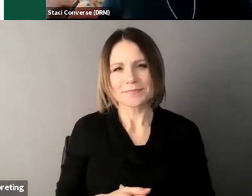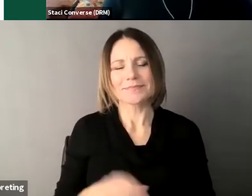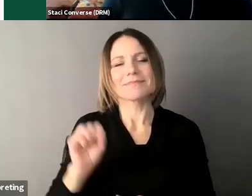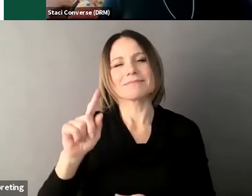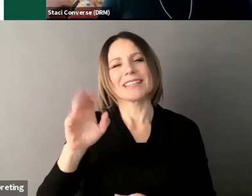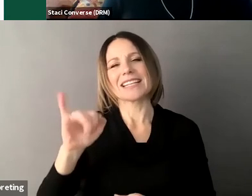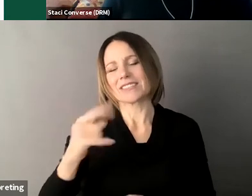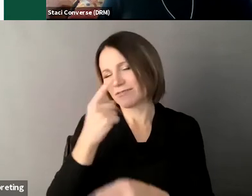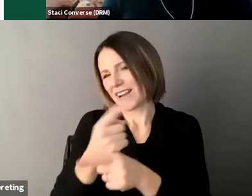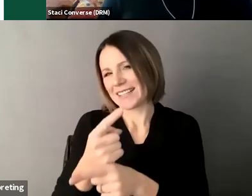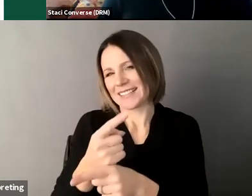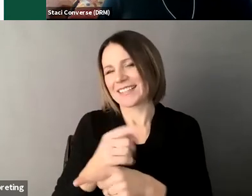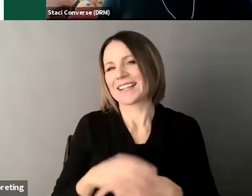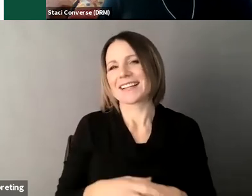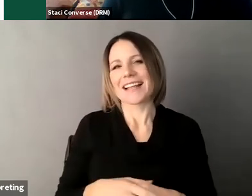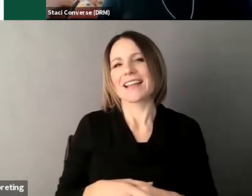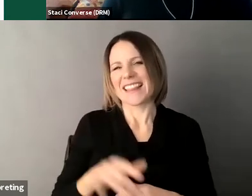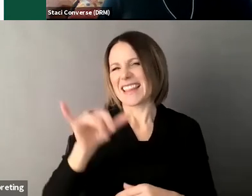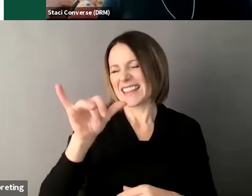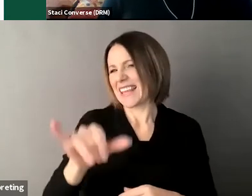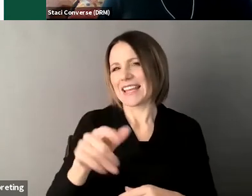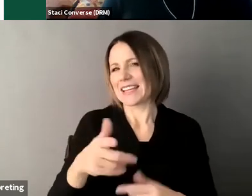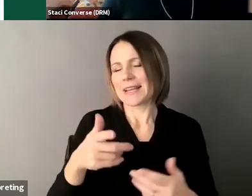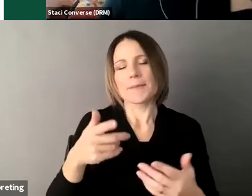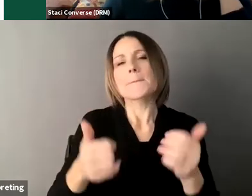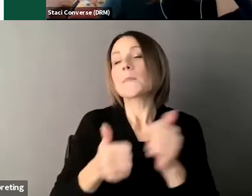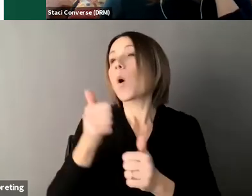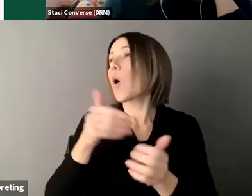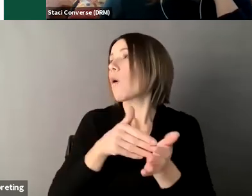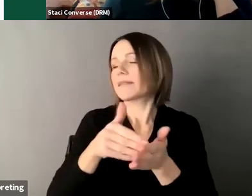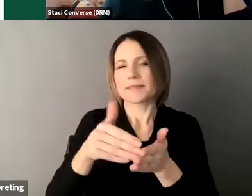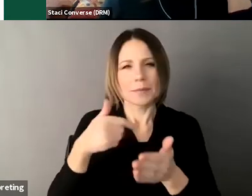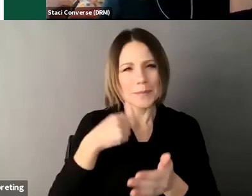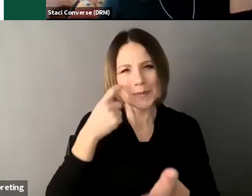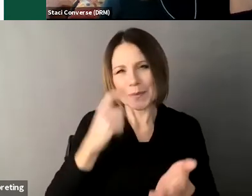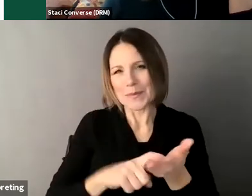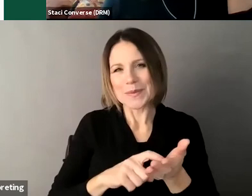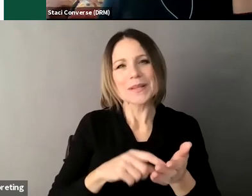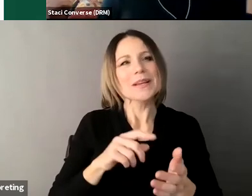the most frequent sort of supports we see in for supported decision-making are usually parents so